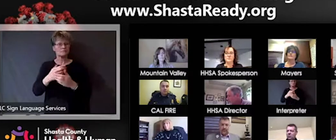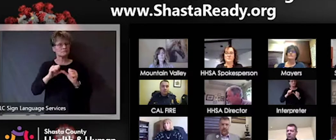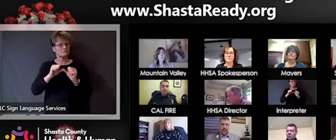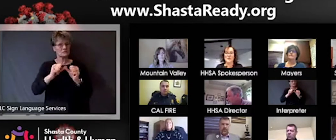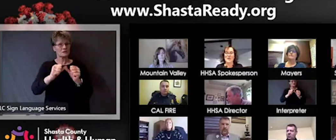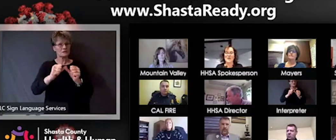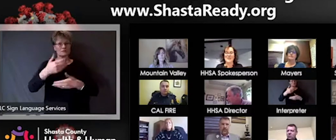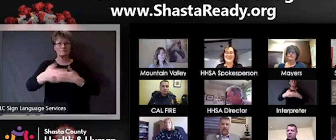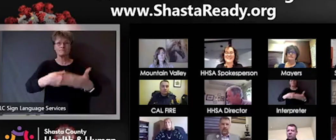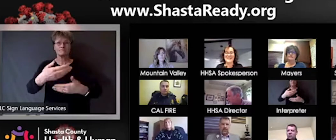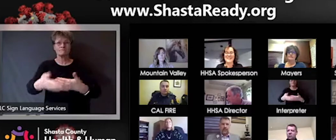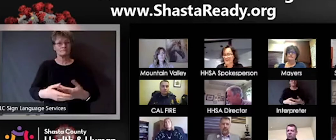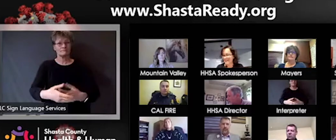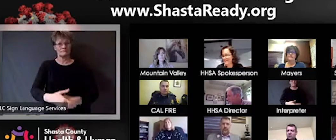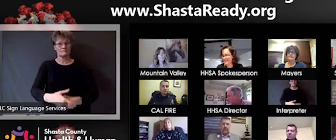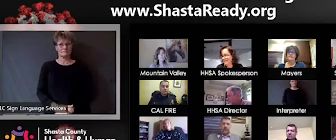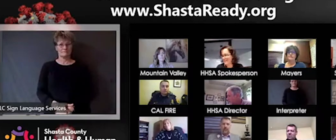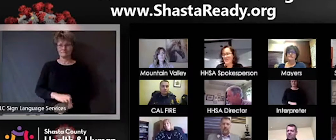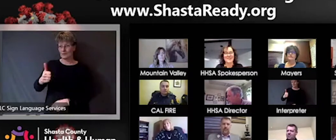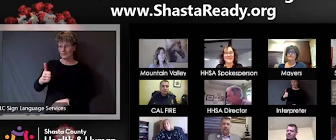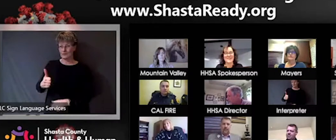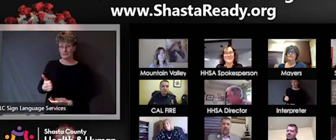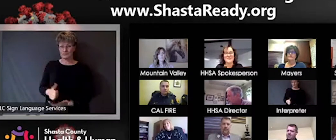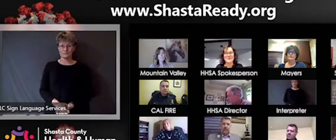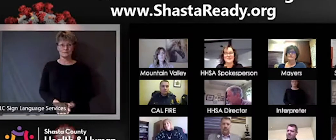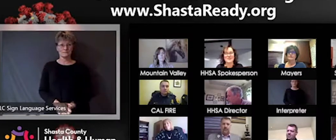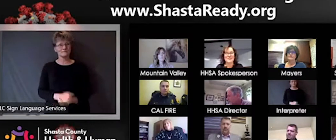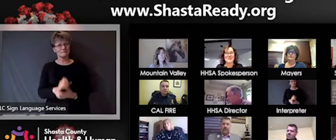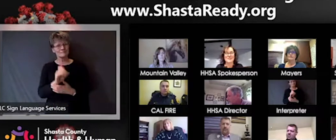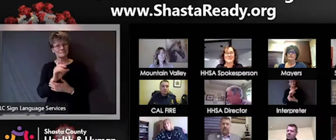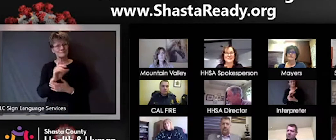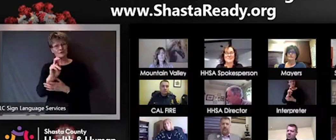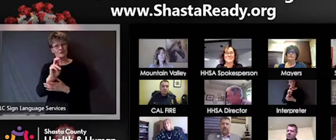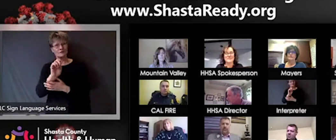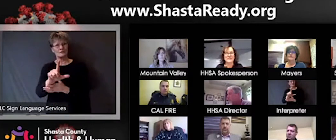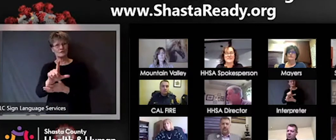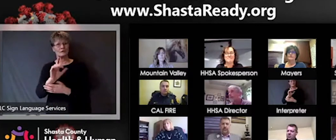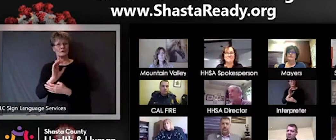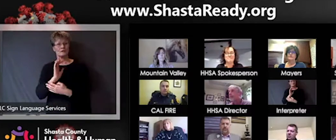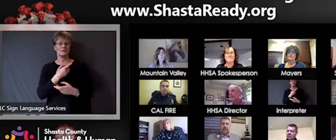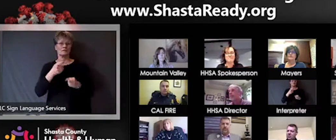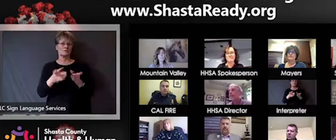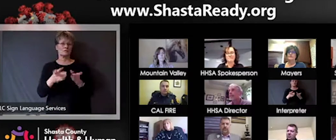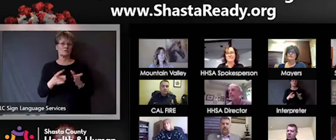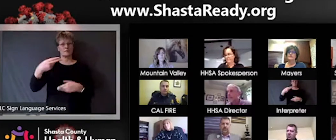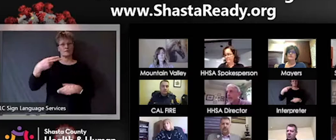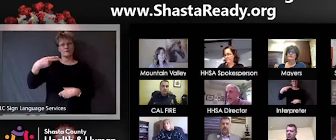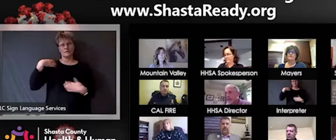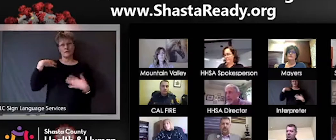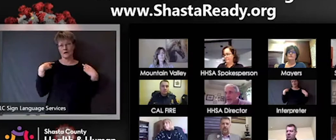Alright, Donnell Ewert our Director of Health and Human Services.